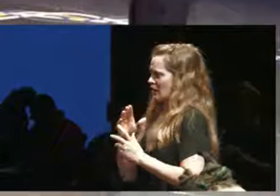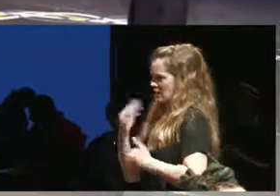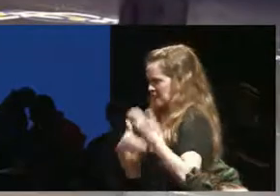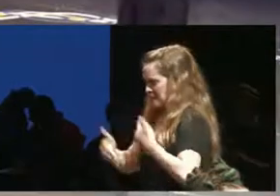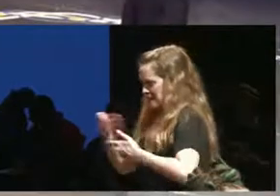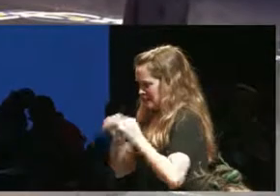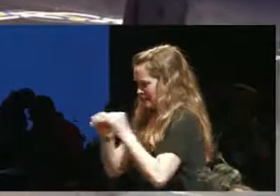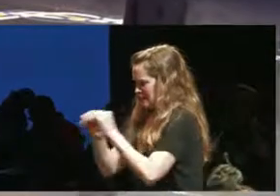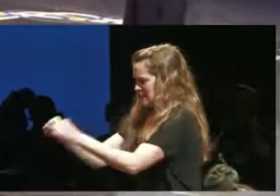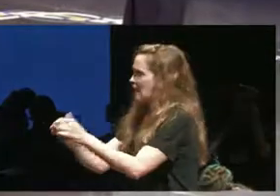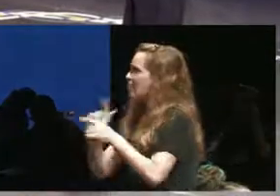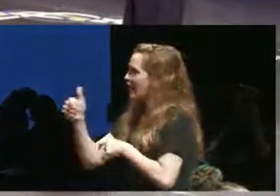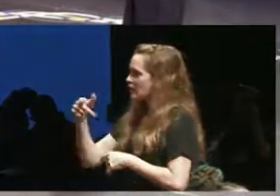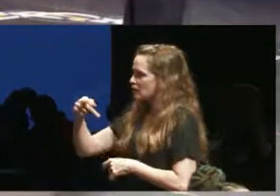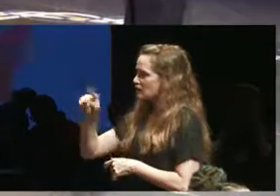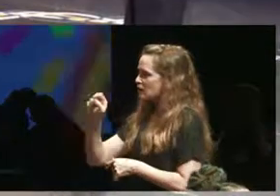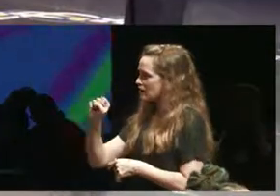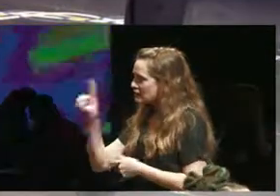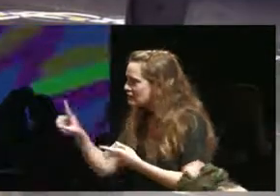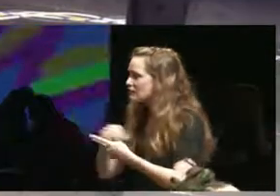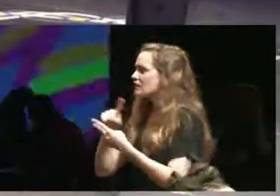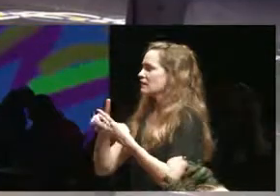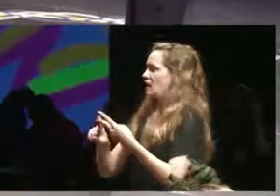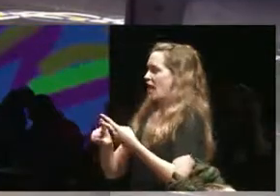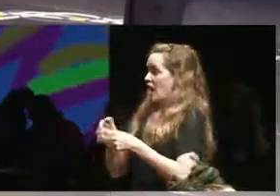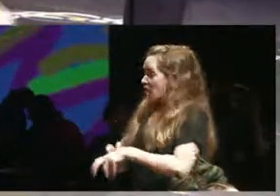creates you know anxiety and it creates a lot of things and the people that I'm